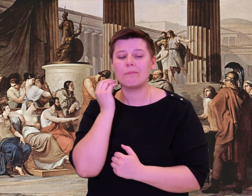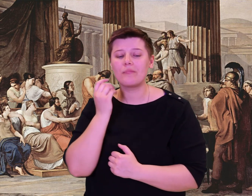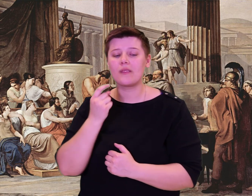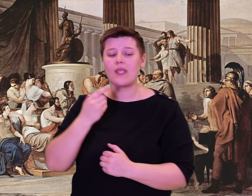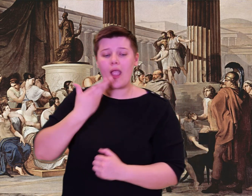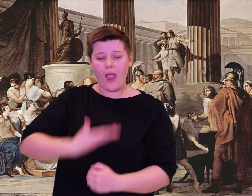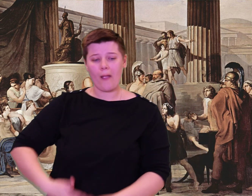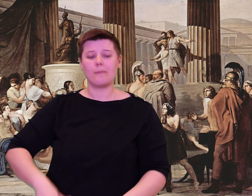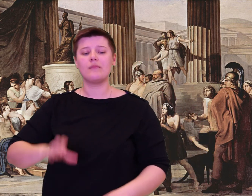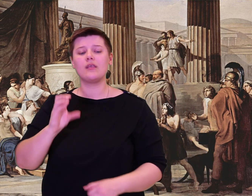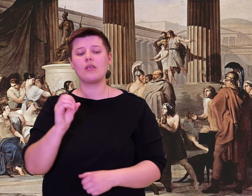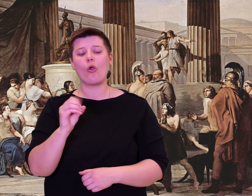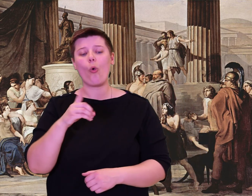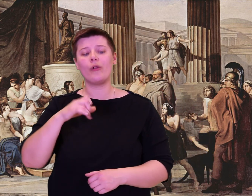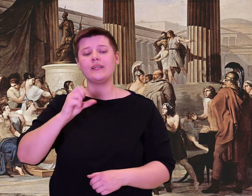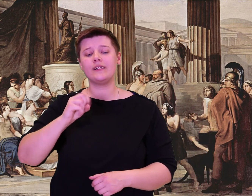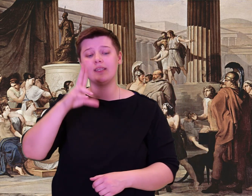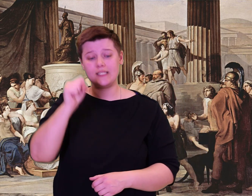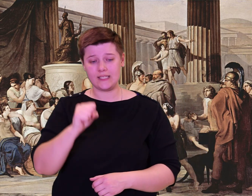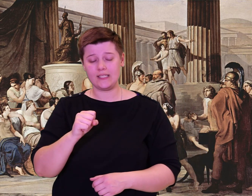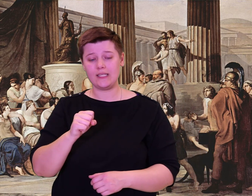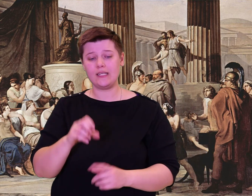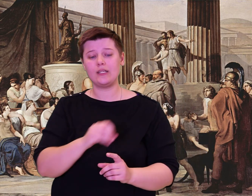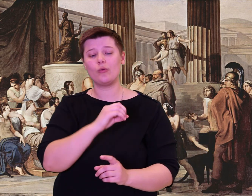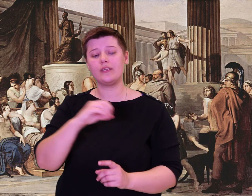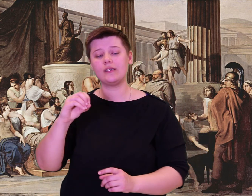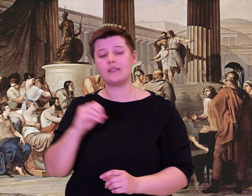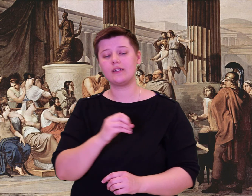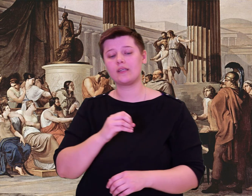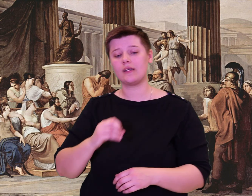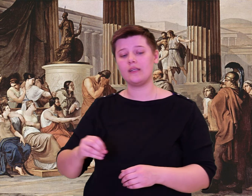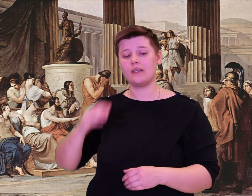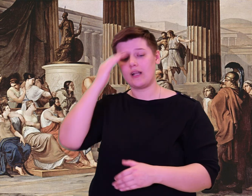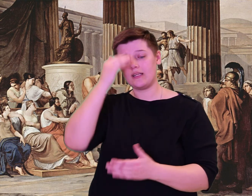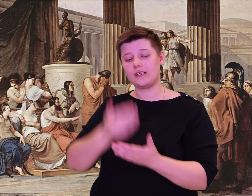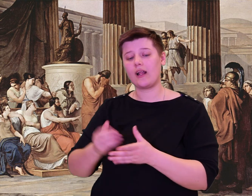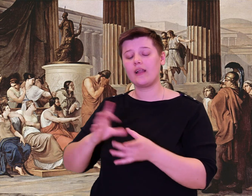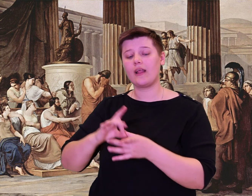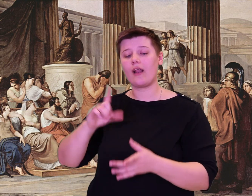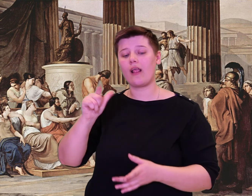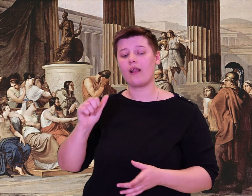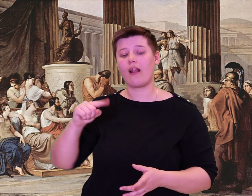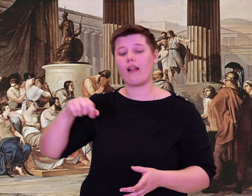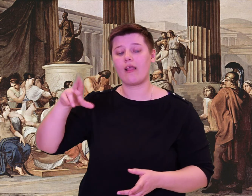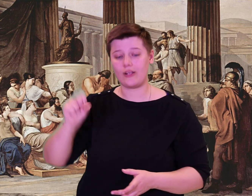First I will tell my name, so we will be acquainted and if I survive, you can be